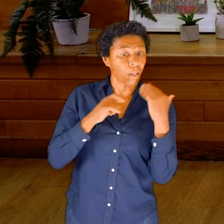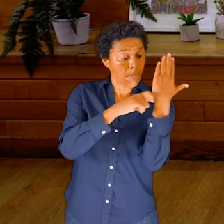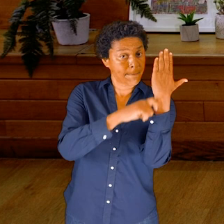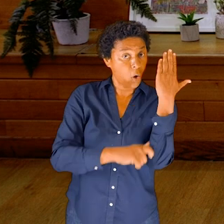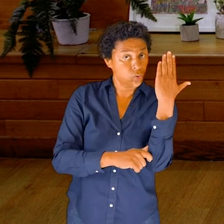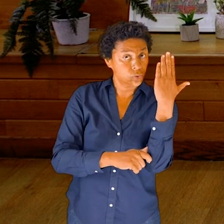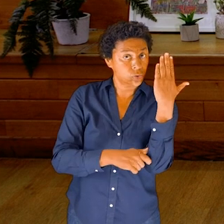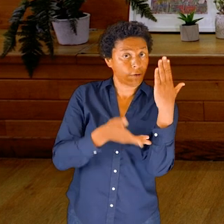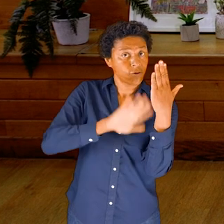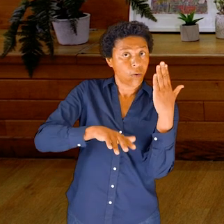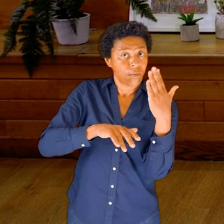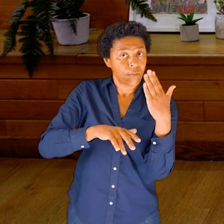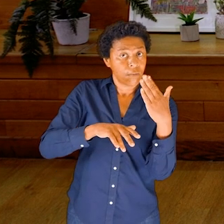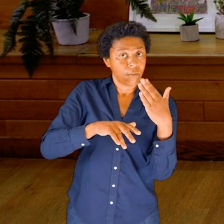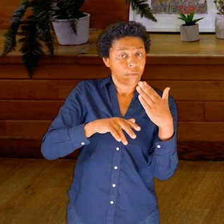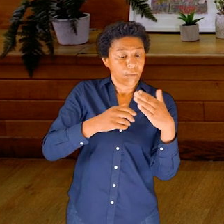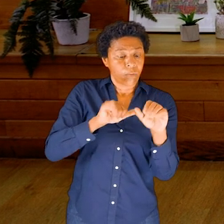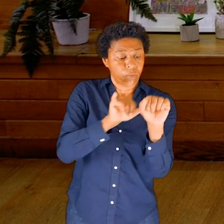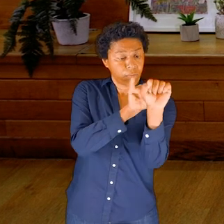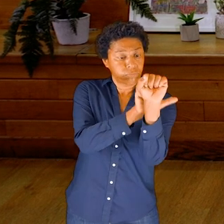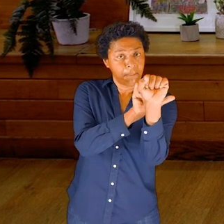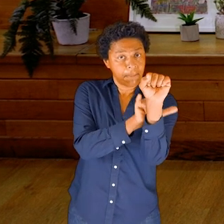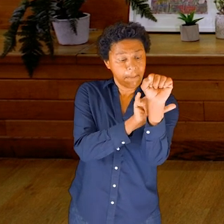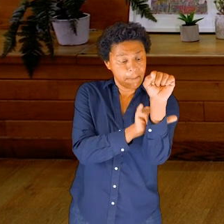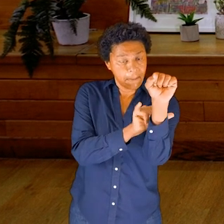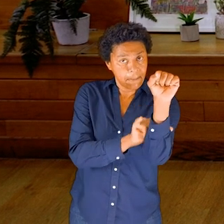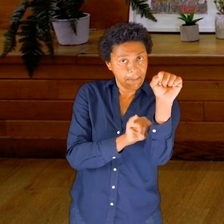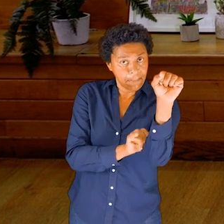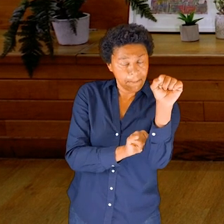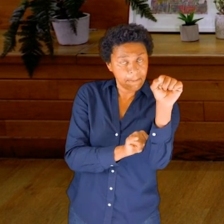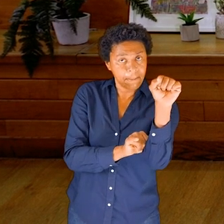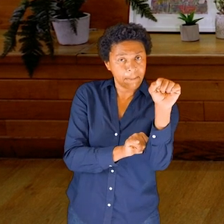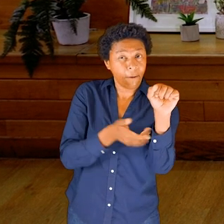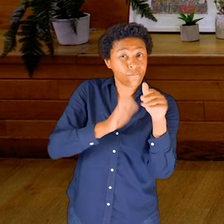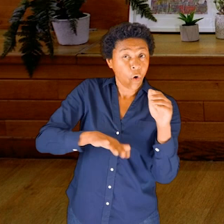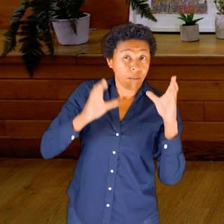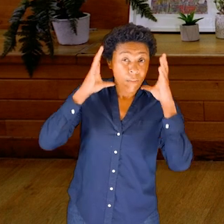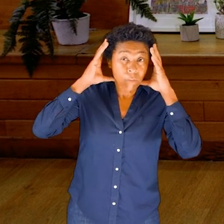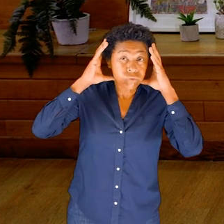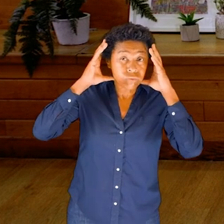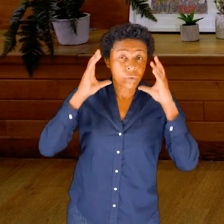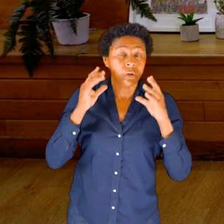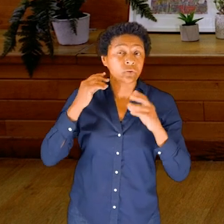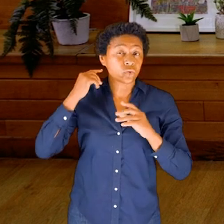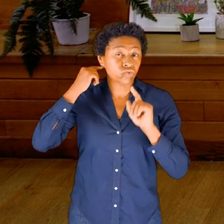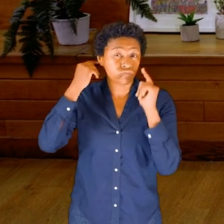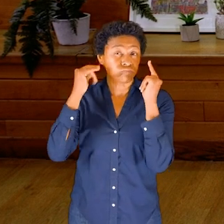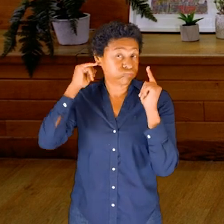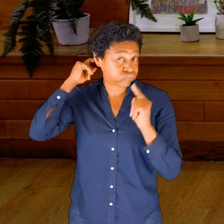the vertebra in the upper spine that run from the upper back to—into the head.